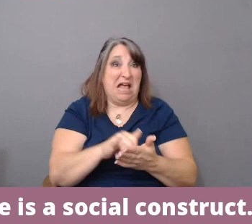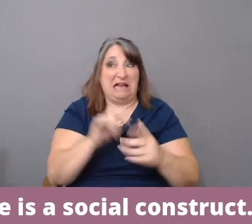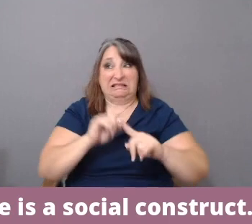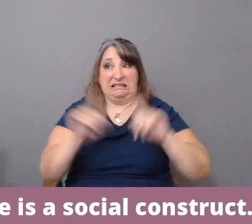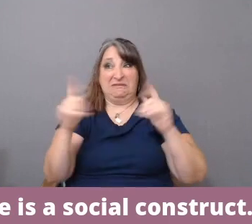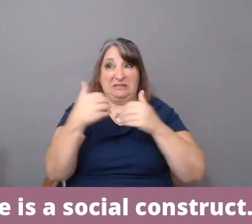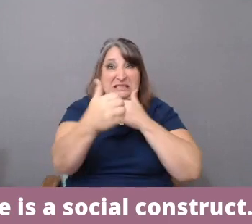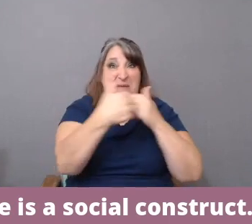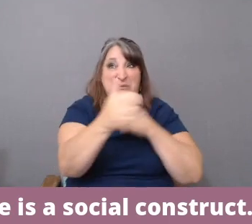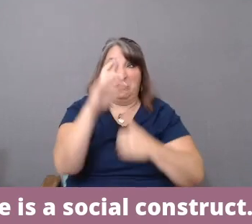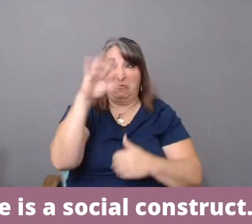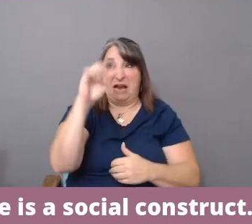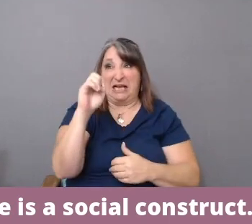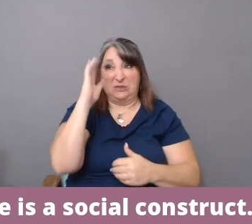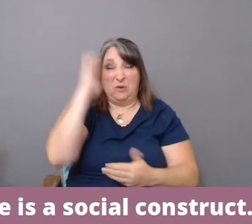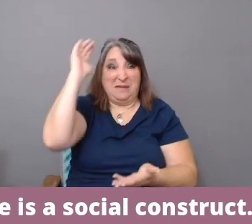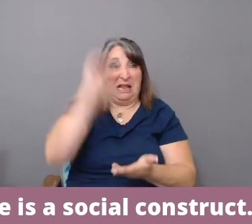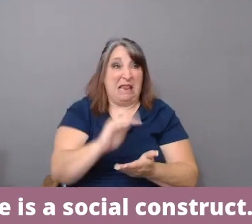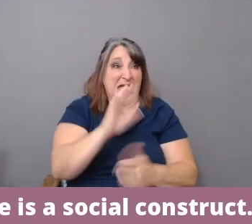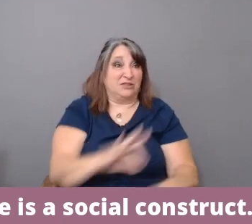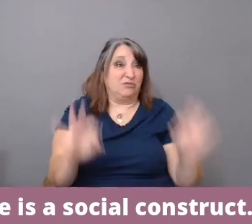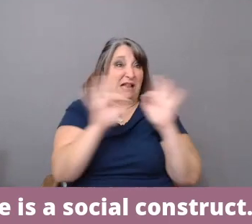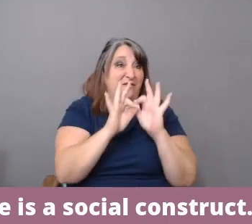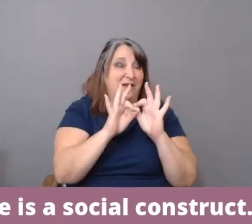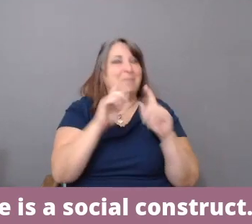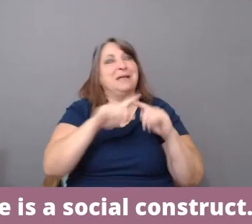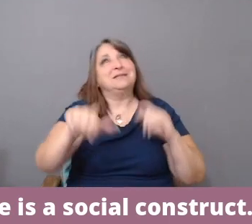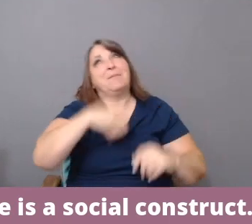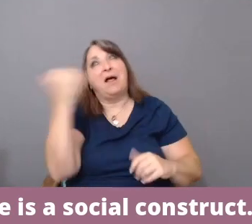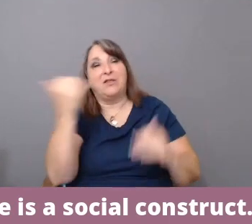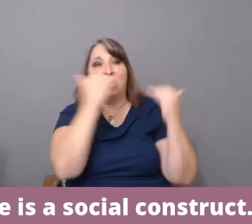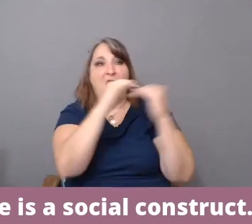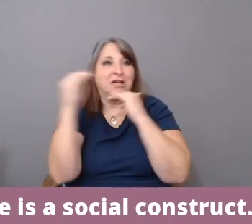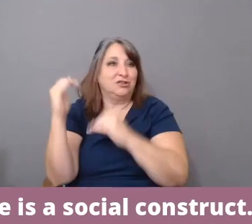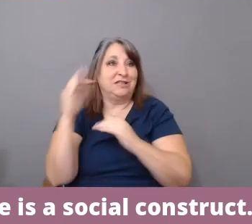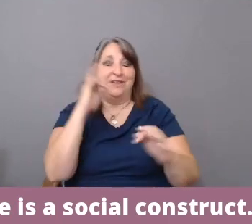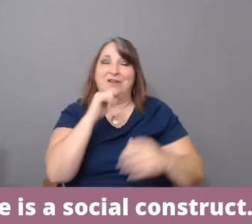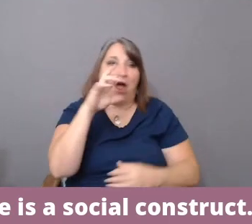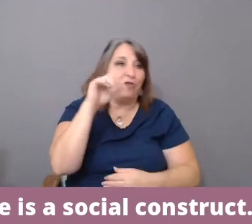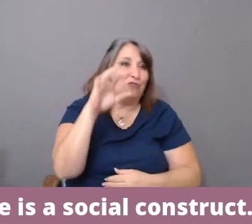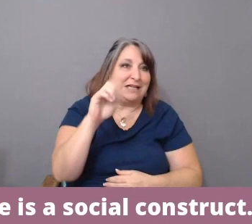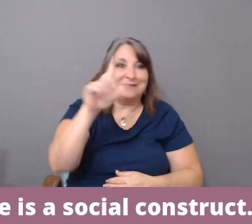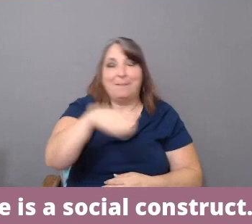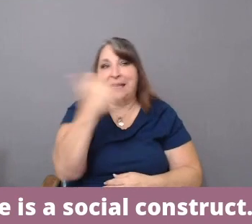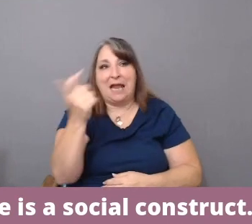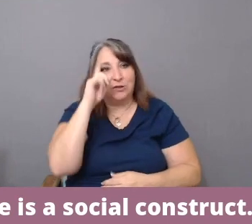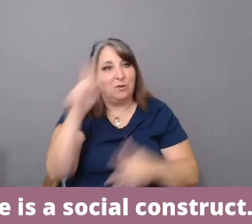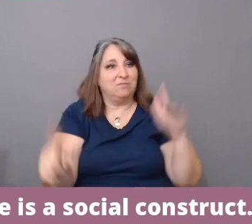but there will be some other construct, you know, if it's not race, in all likelihood.